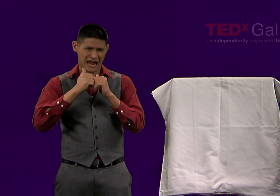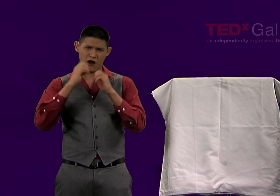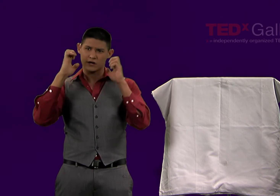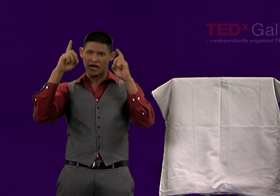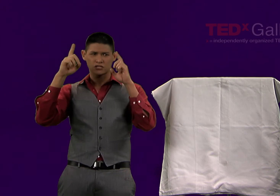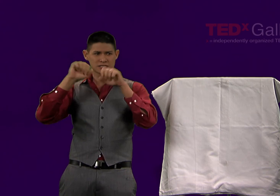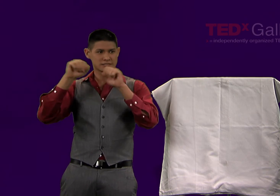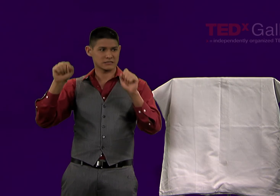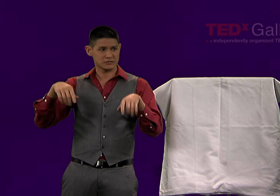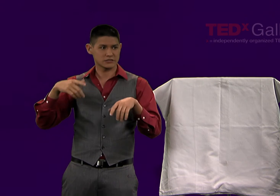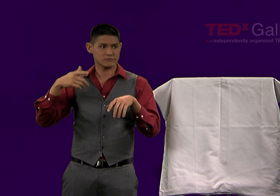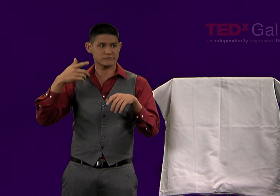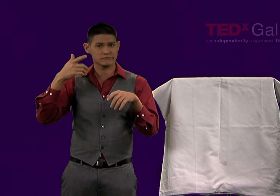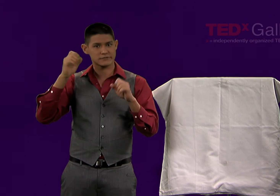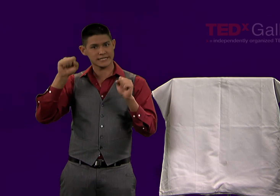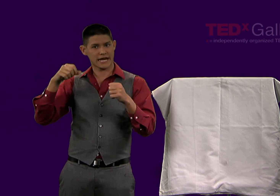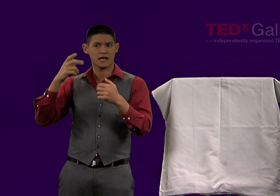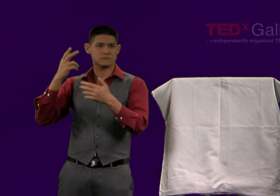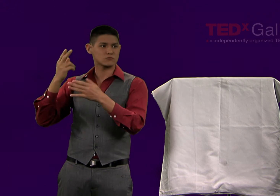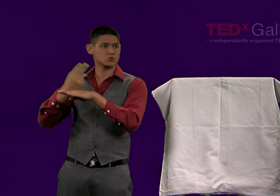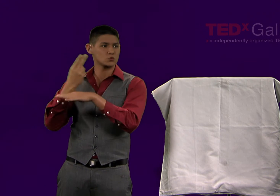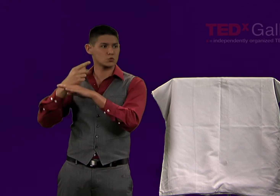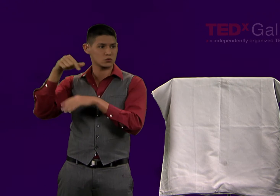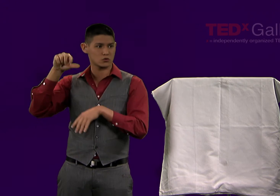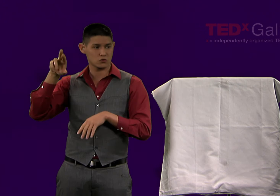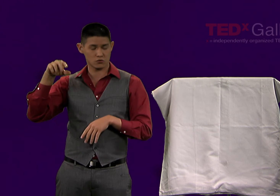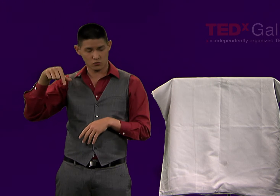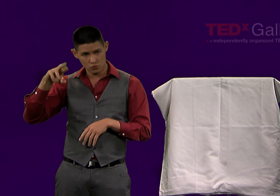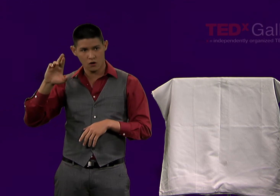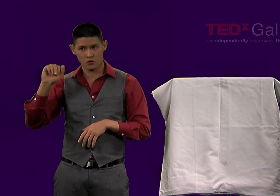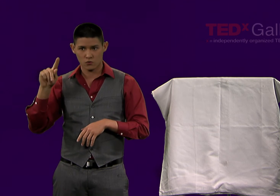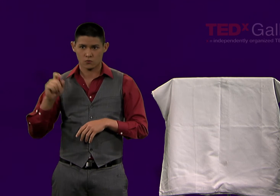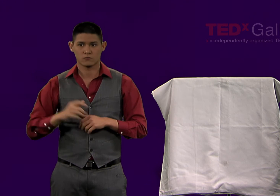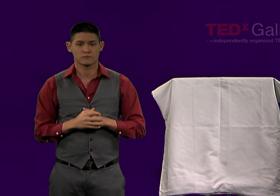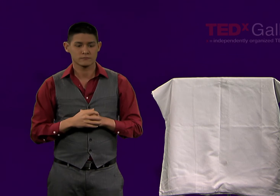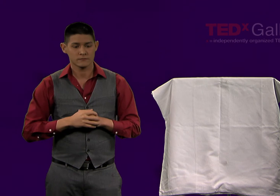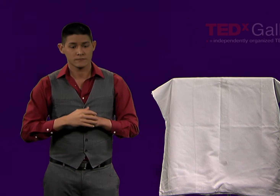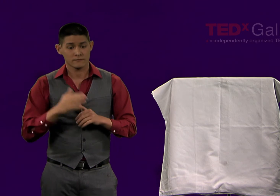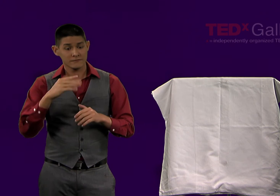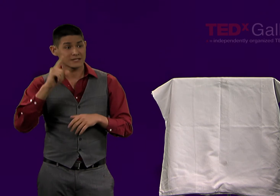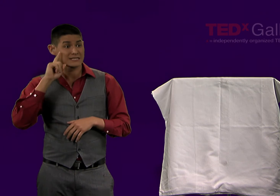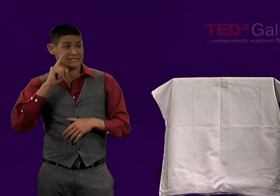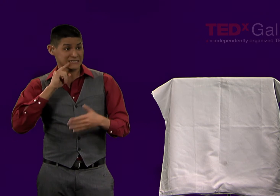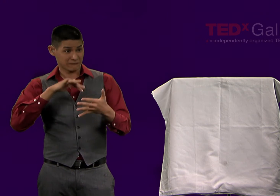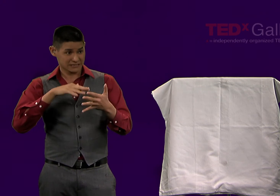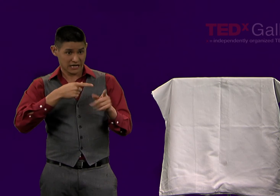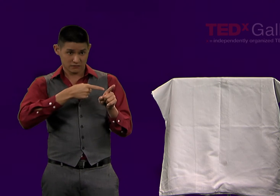In the field of education, we can also see benefits. They could be using QR codes to their own benefit.